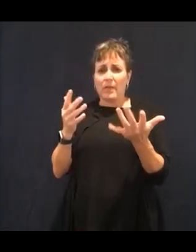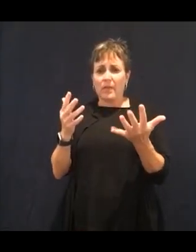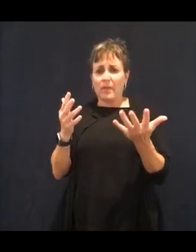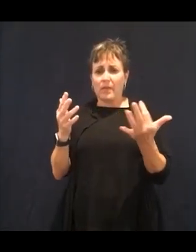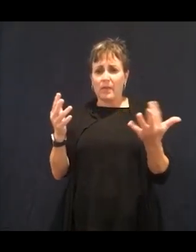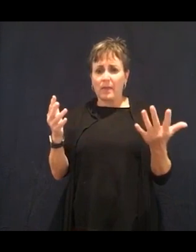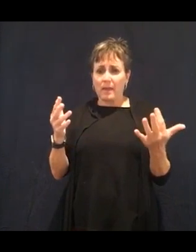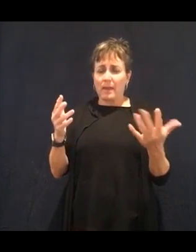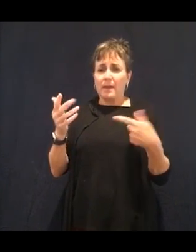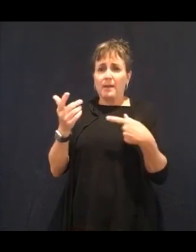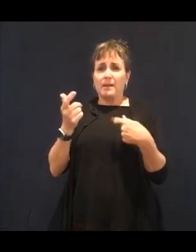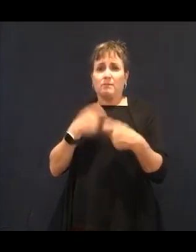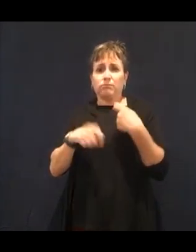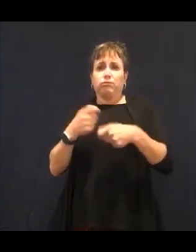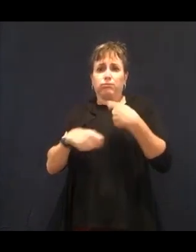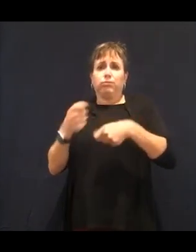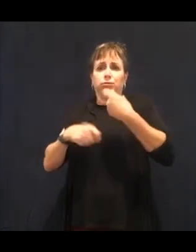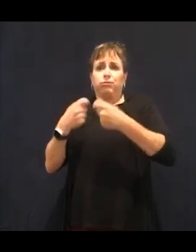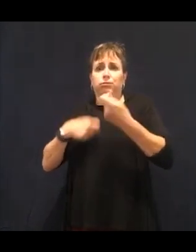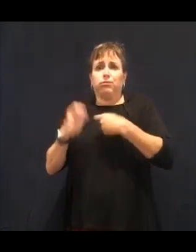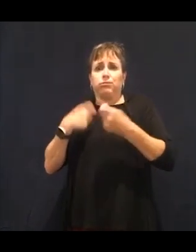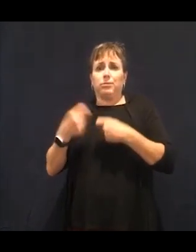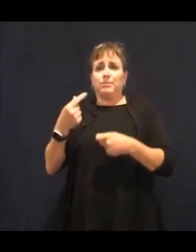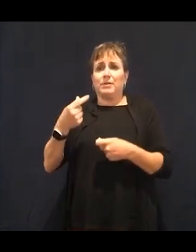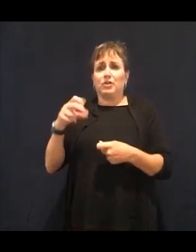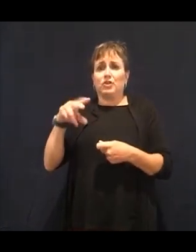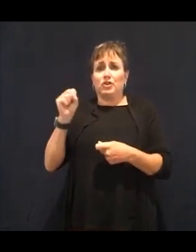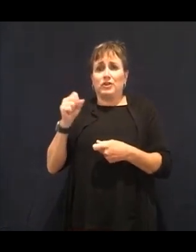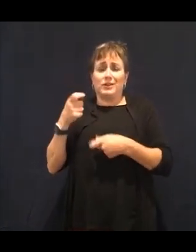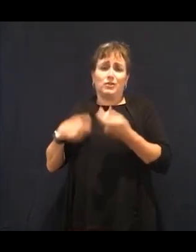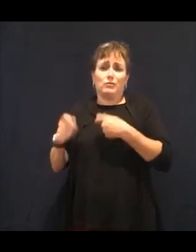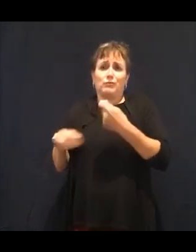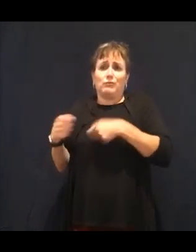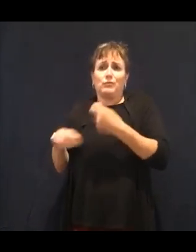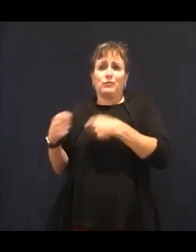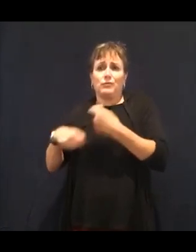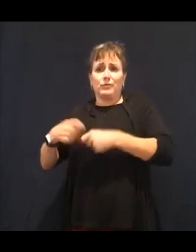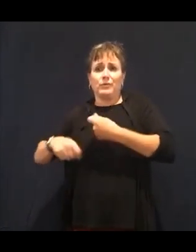and that we've had passed down through generations. We give